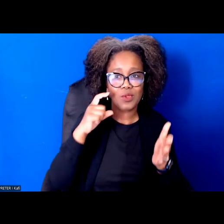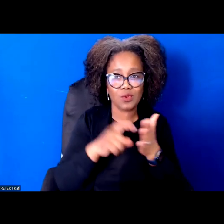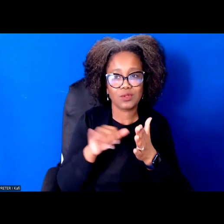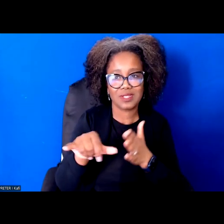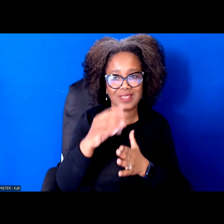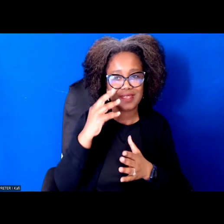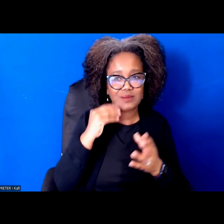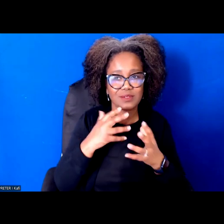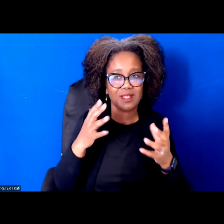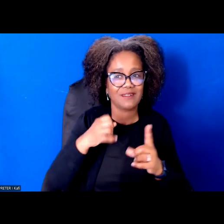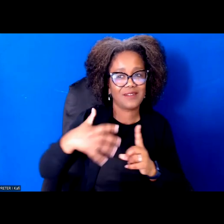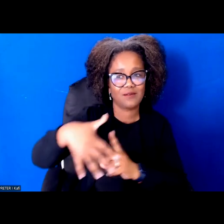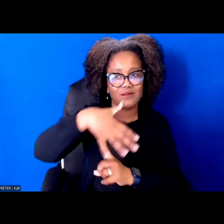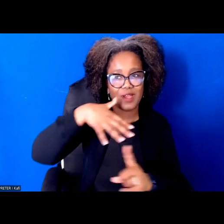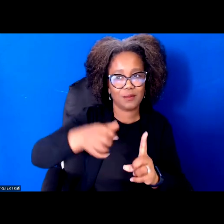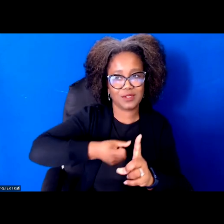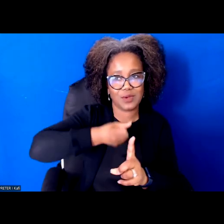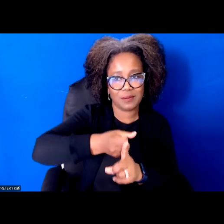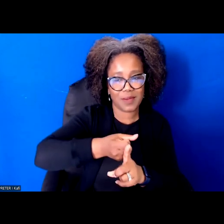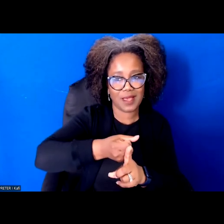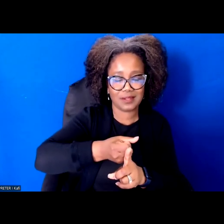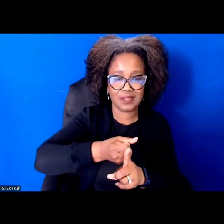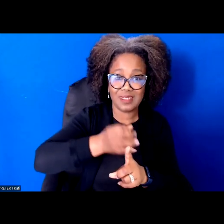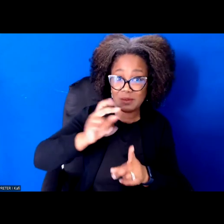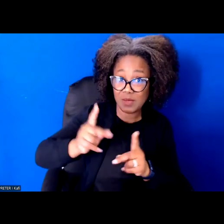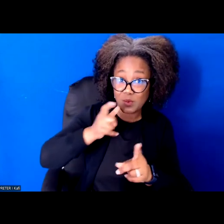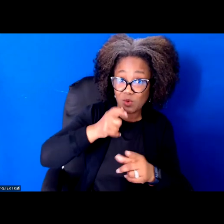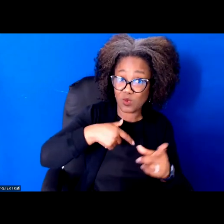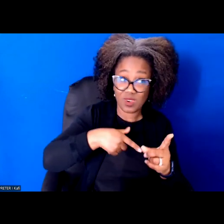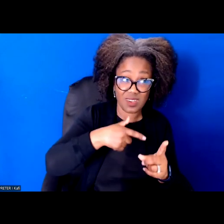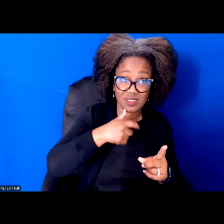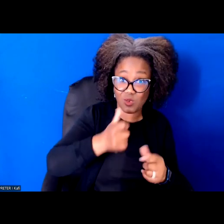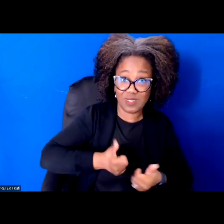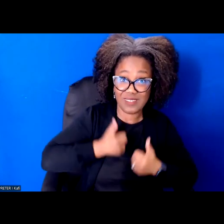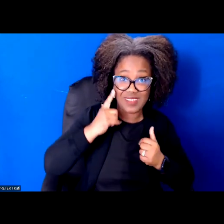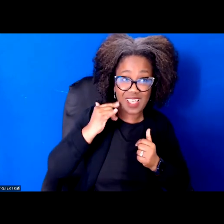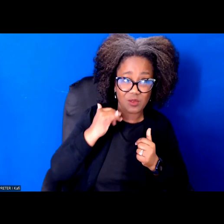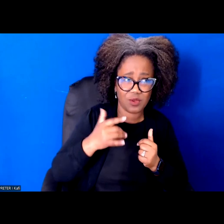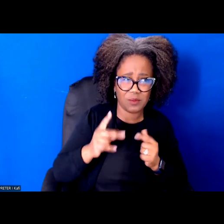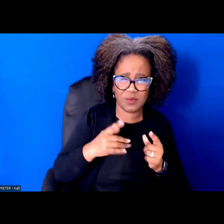For those who are not in California and other parts of the country. That may be hard to believe with California feel like such a blue and progressive state.